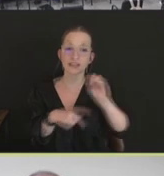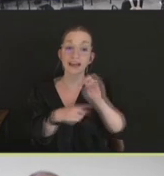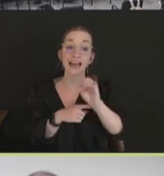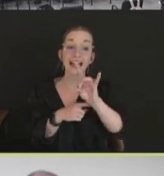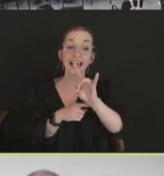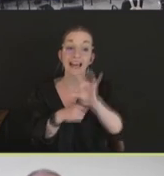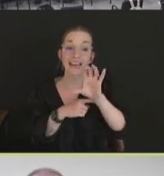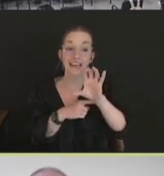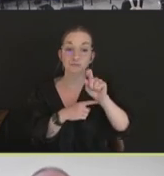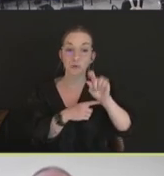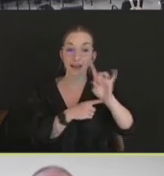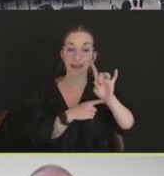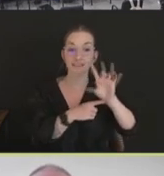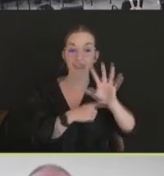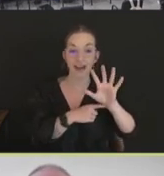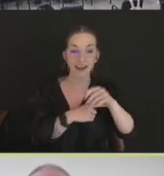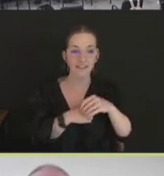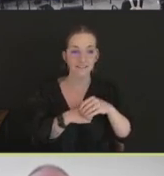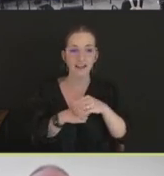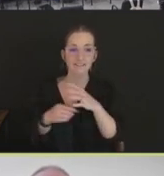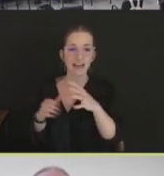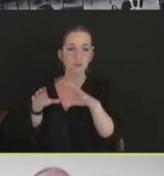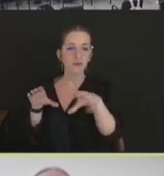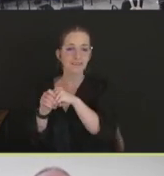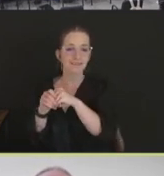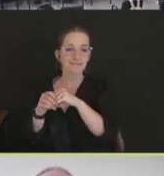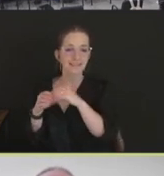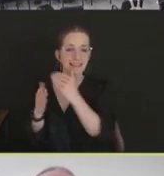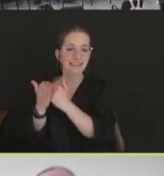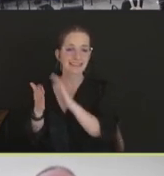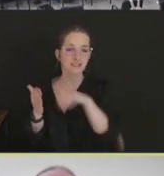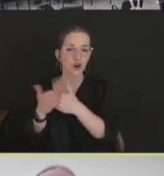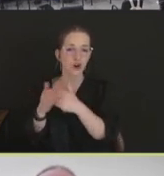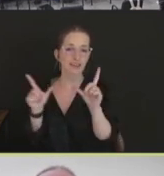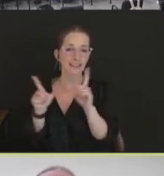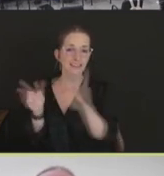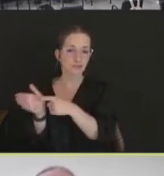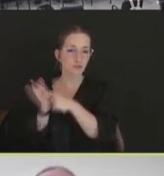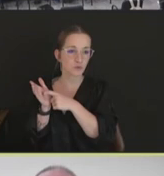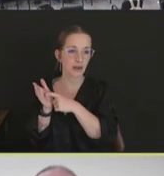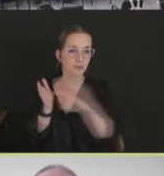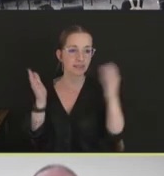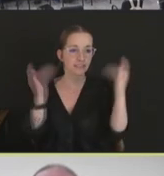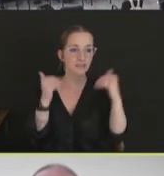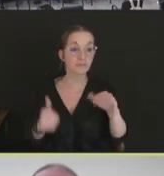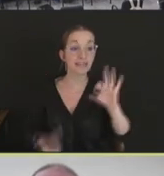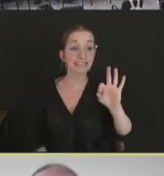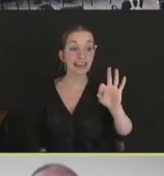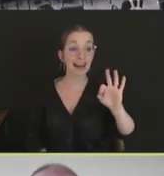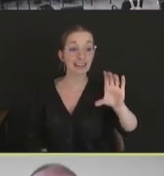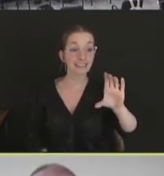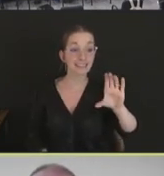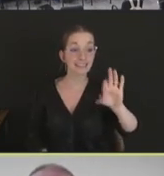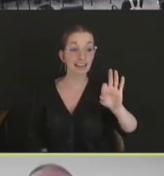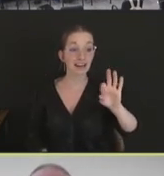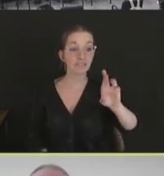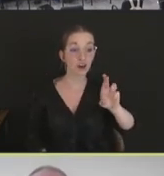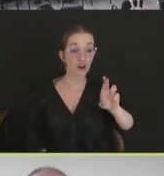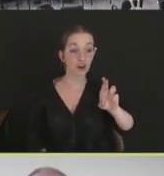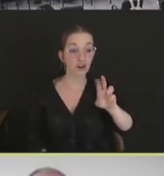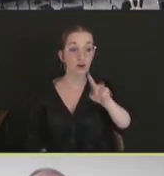The 9 CFR 102.5 is -- does place a restriction on the use of some vaccines to control disease